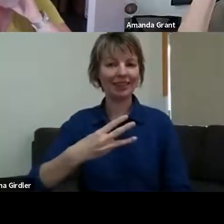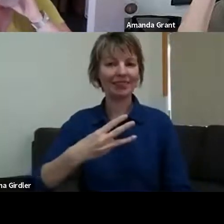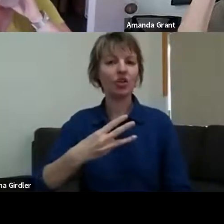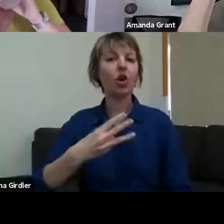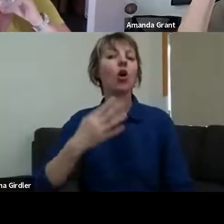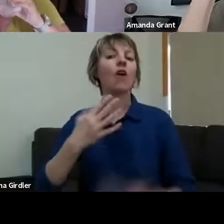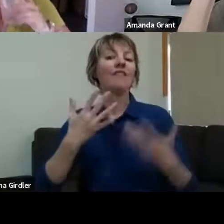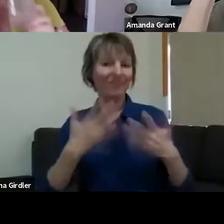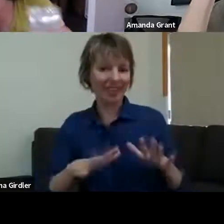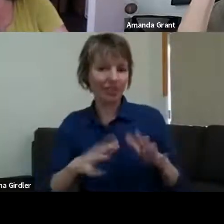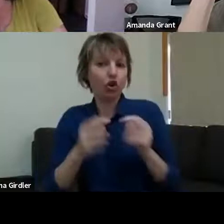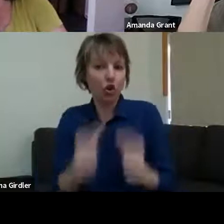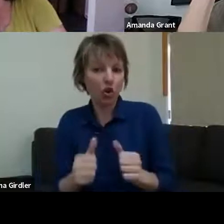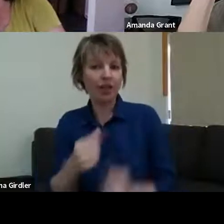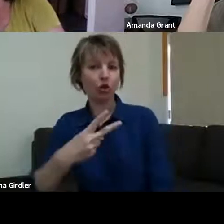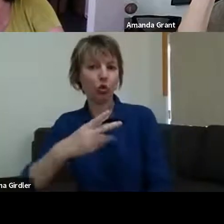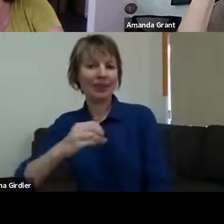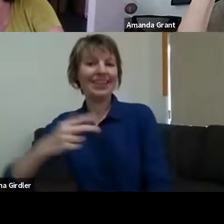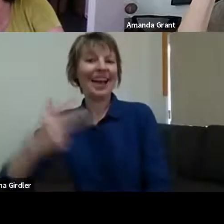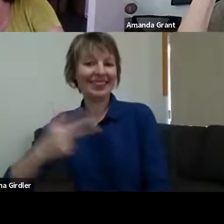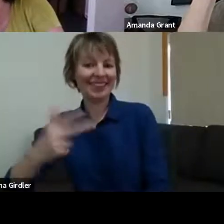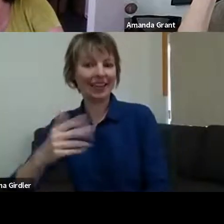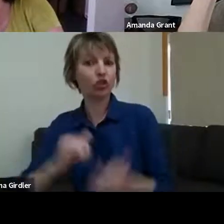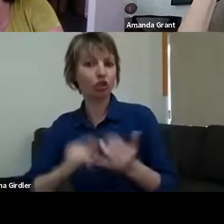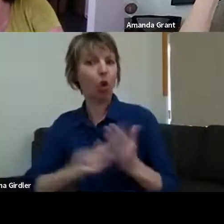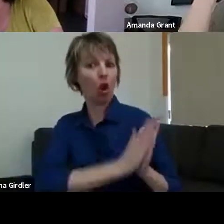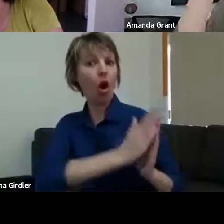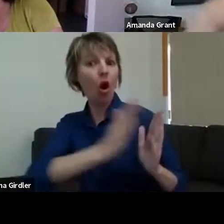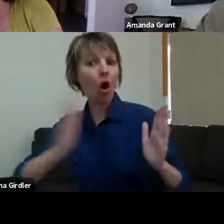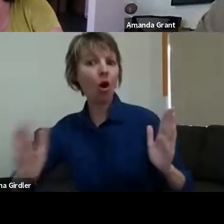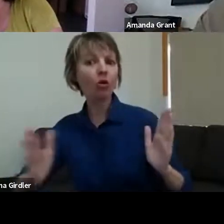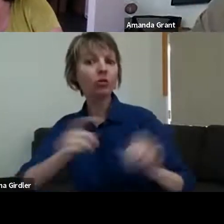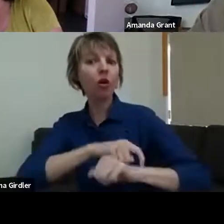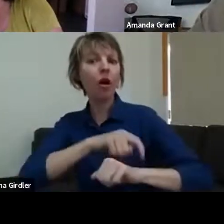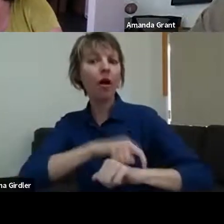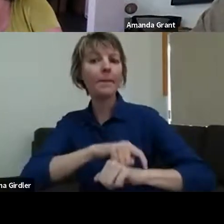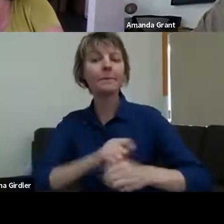So it ran over a long period of time, really - partly because it